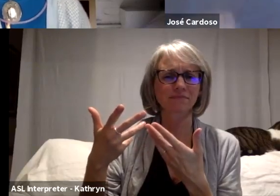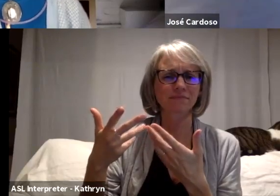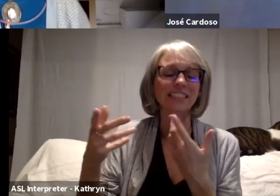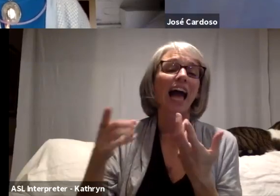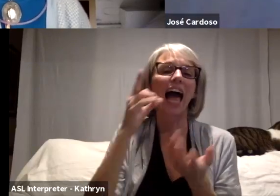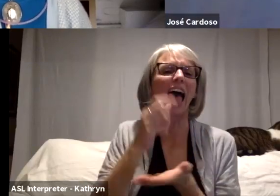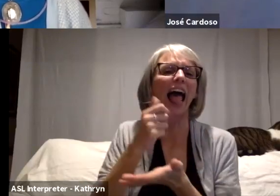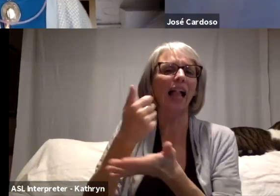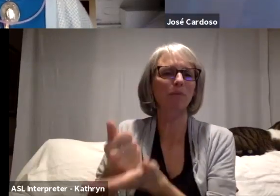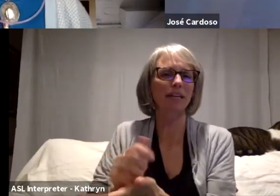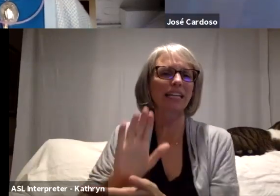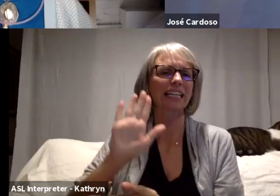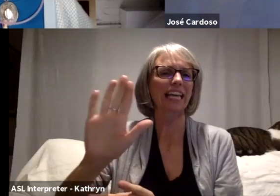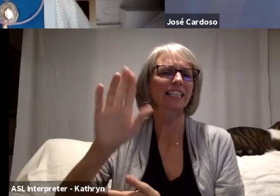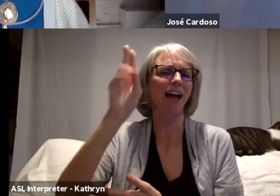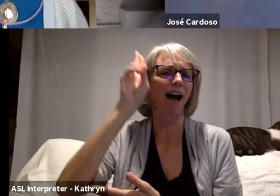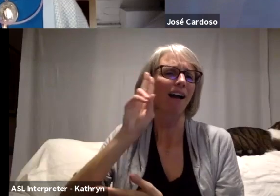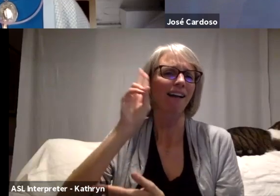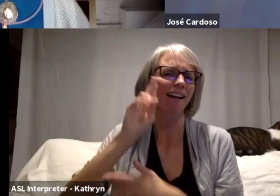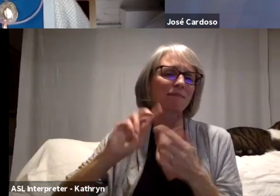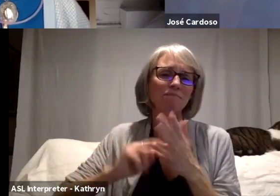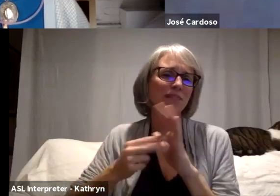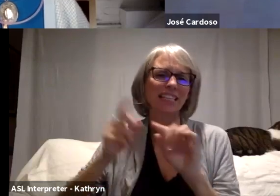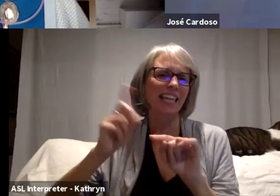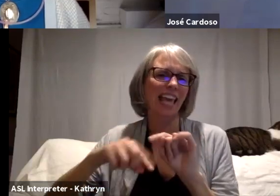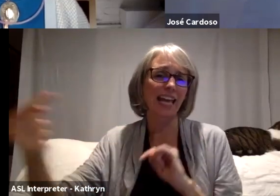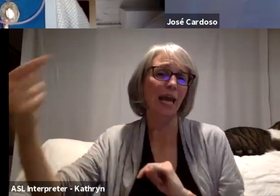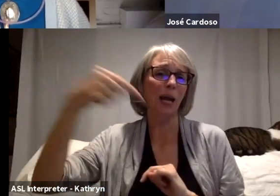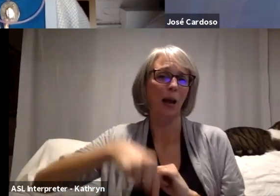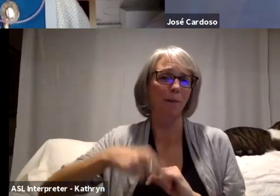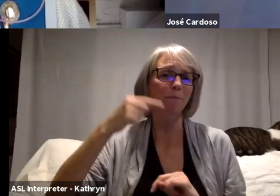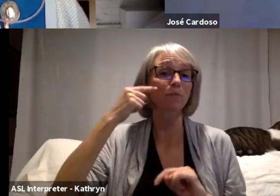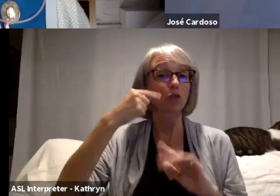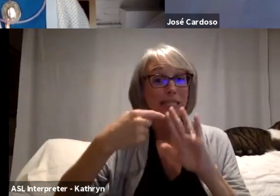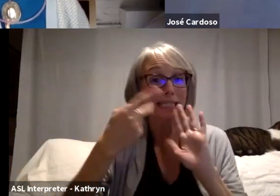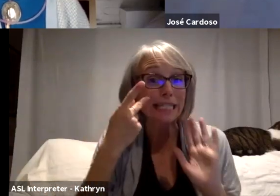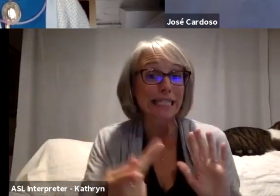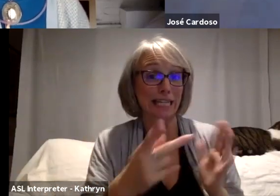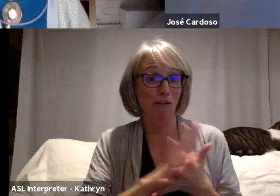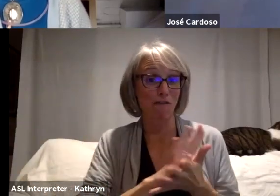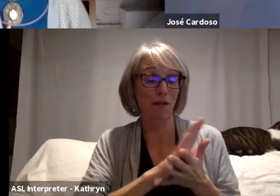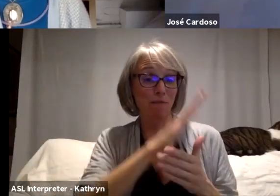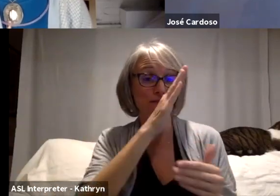So for me, it's very important to come back again with the film finished to find Pedro. Now he's...